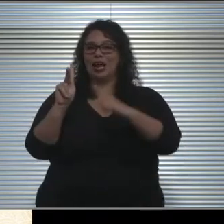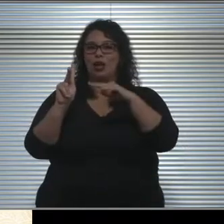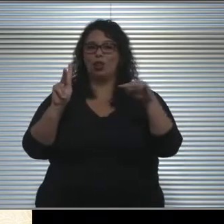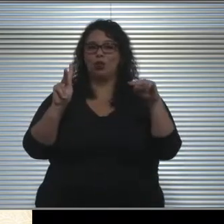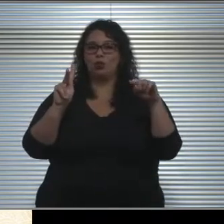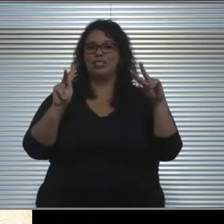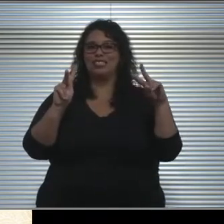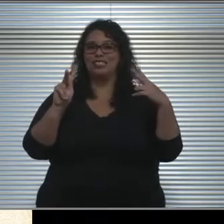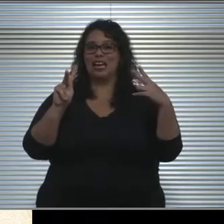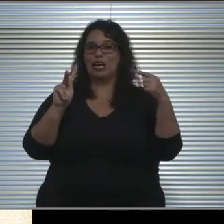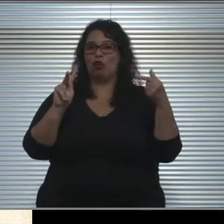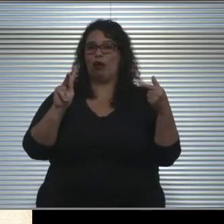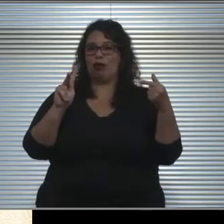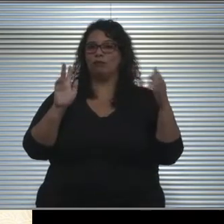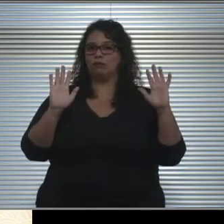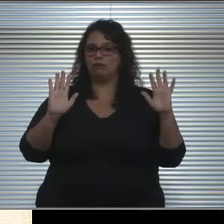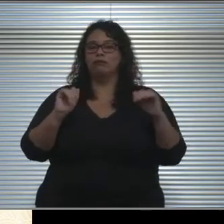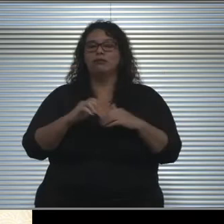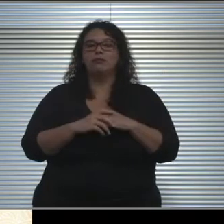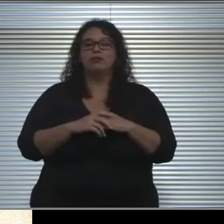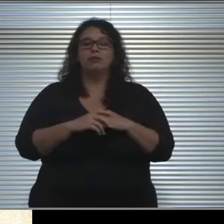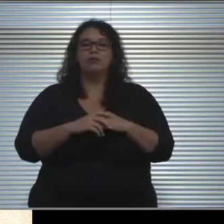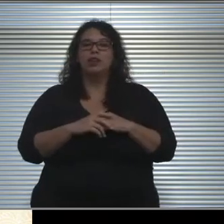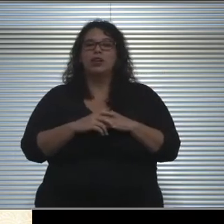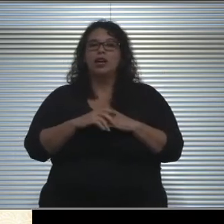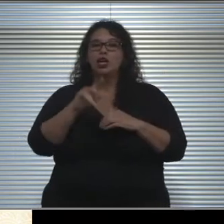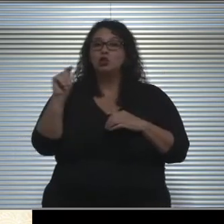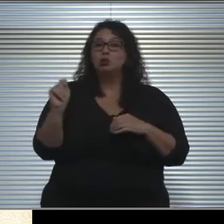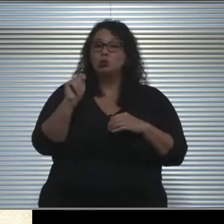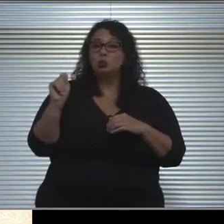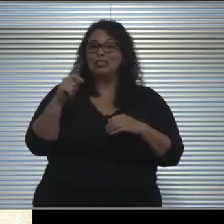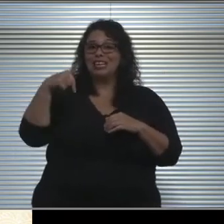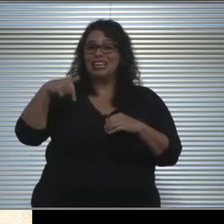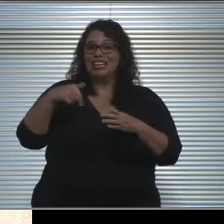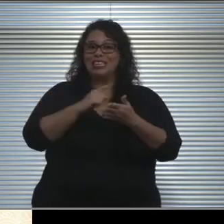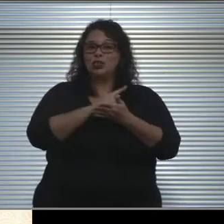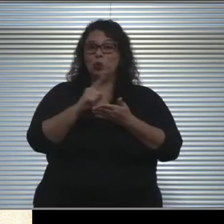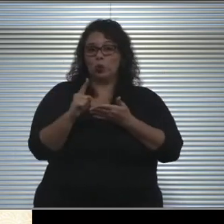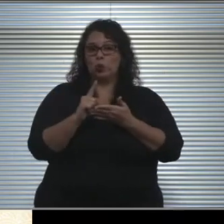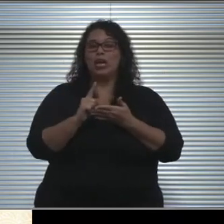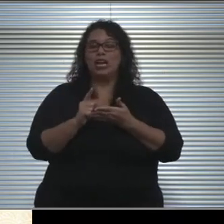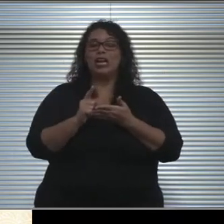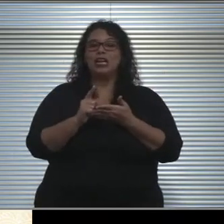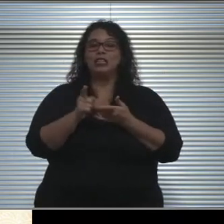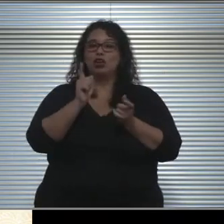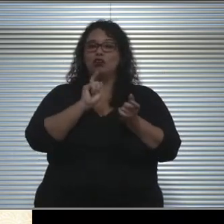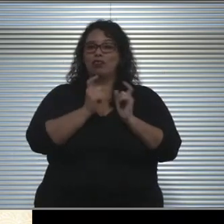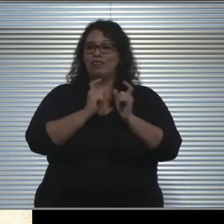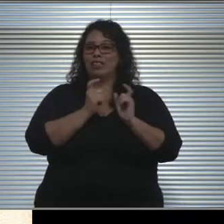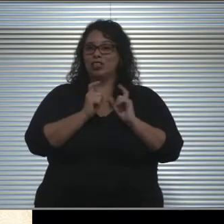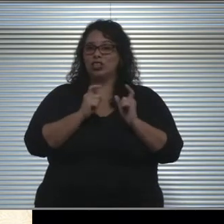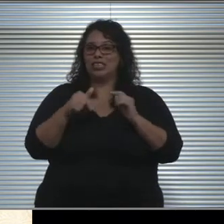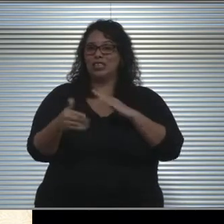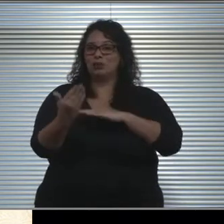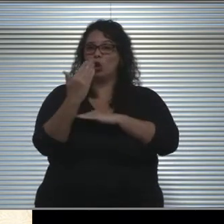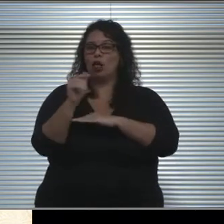Additionally, this week beginning on Tuesday, and with some revisions this morning, the Long Beach Health Department